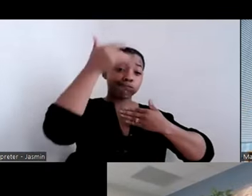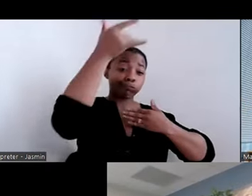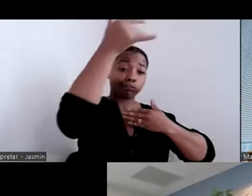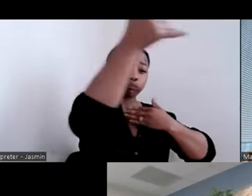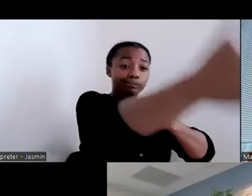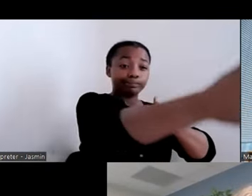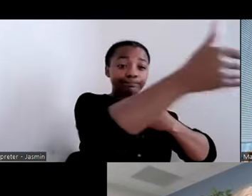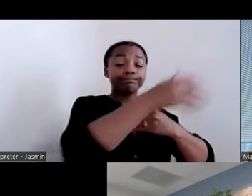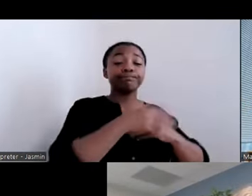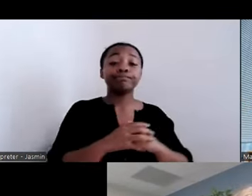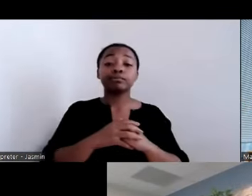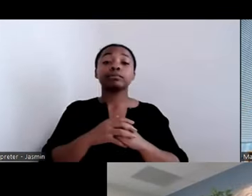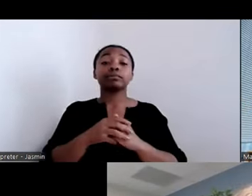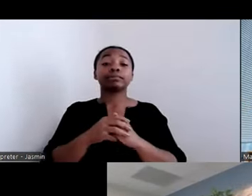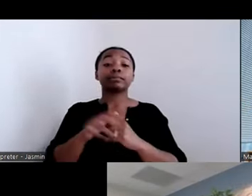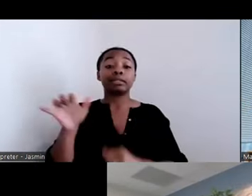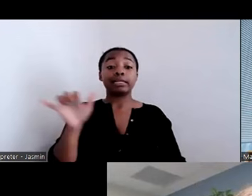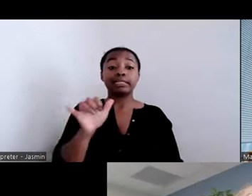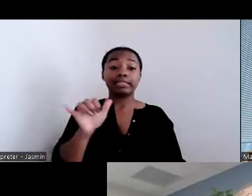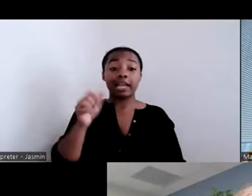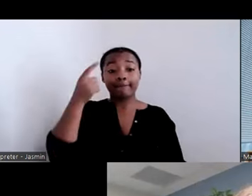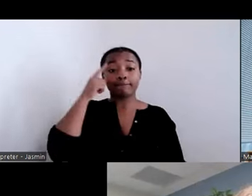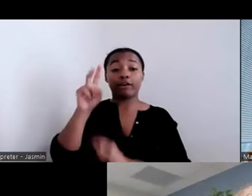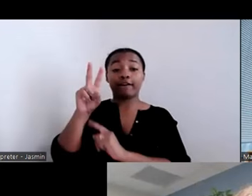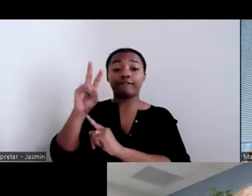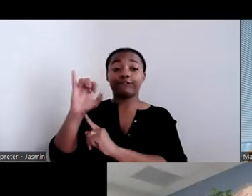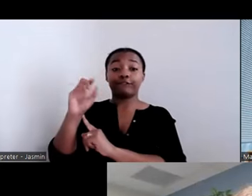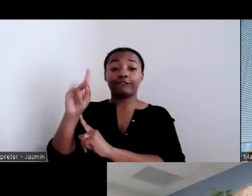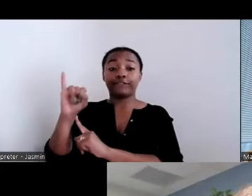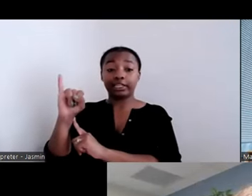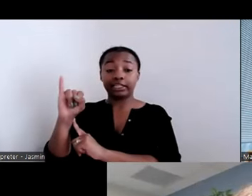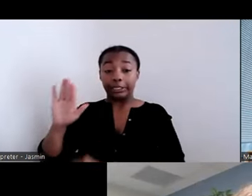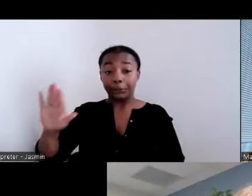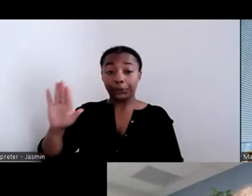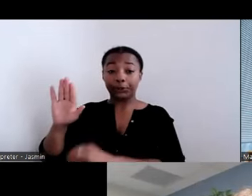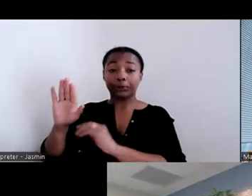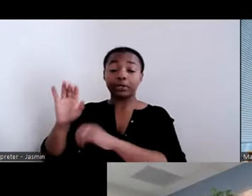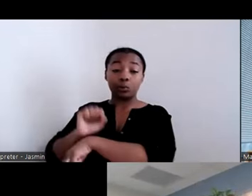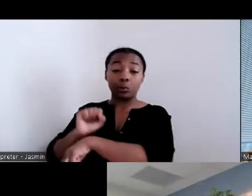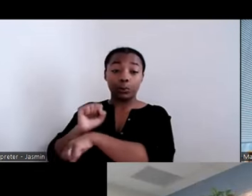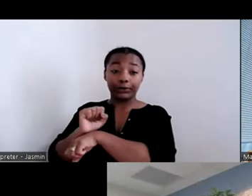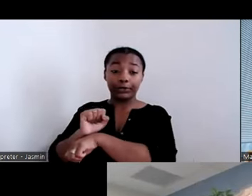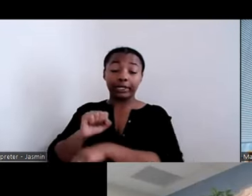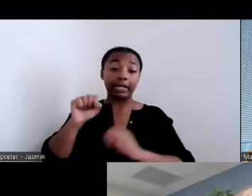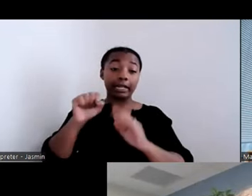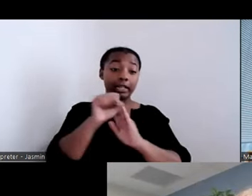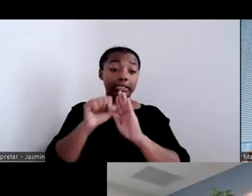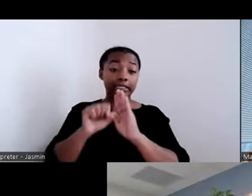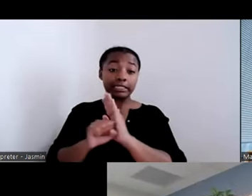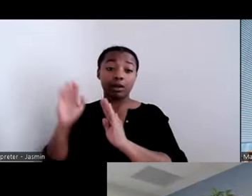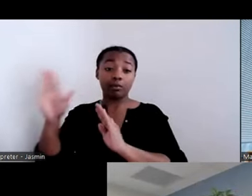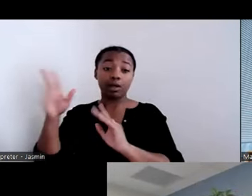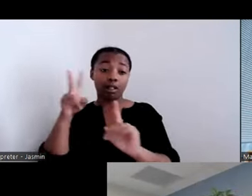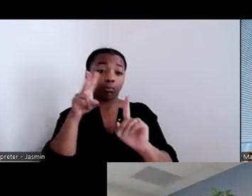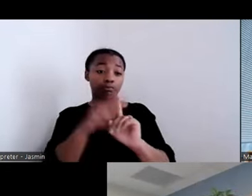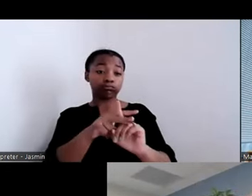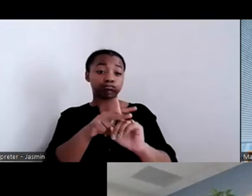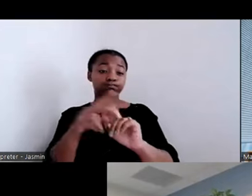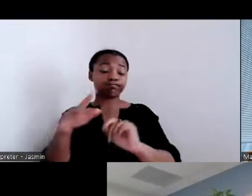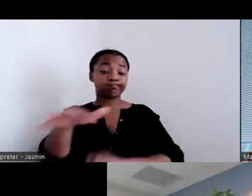same for Vicki and her work as the state takes this work statewide. For me, I think